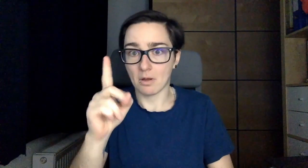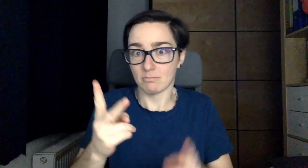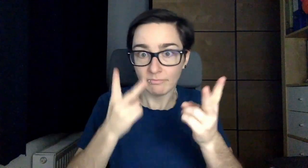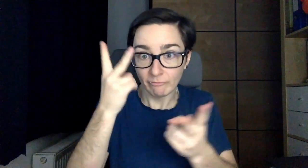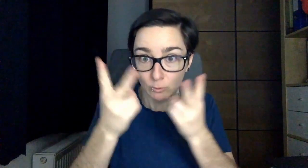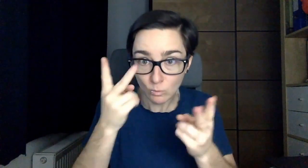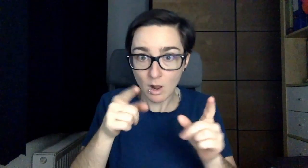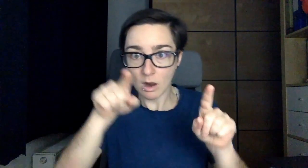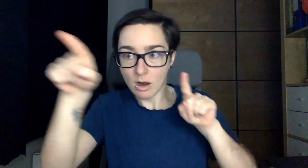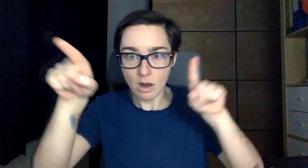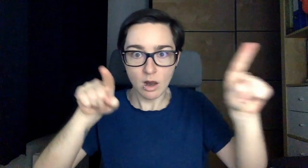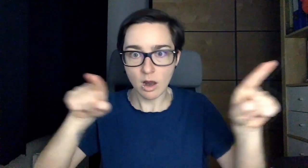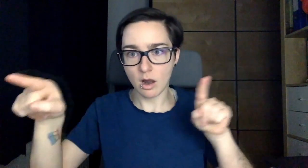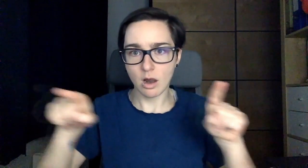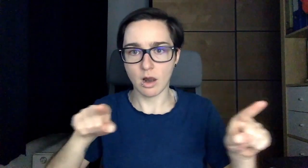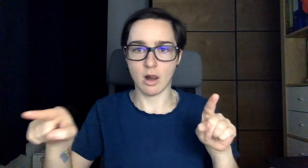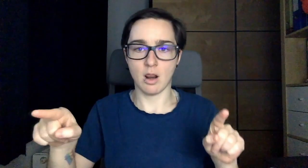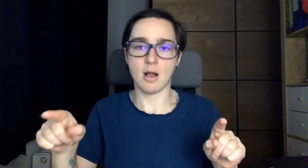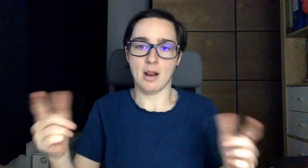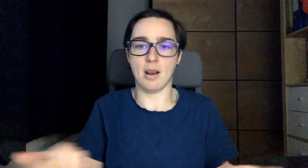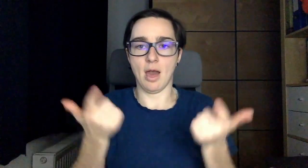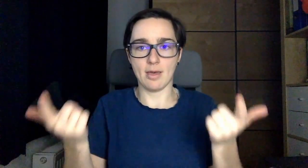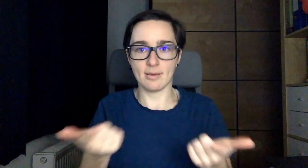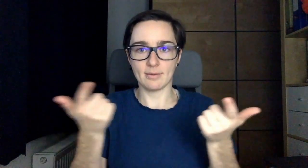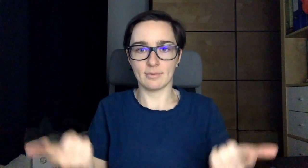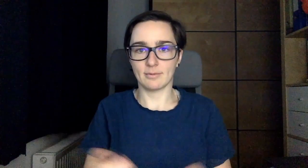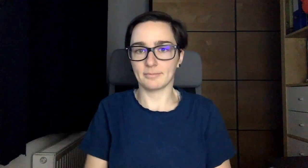visually everything was easy to perceive.